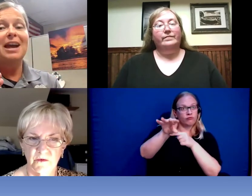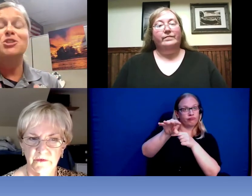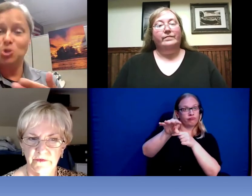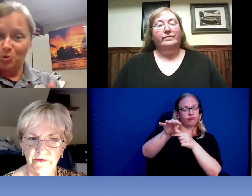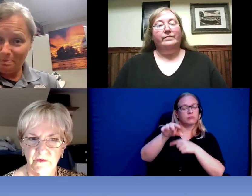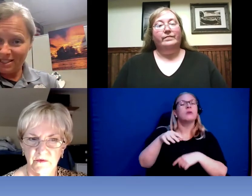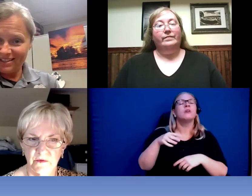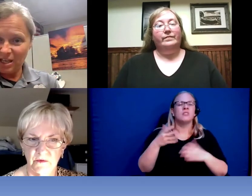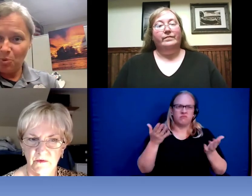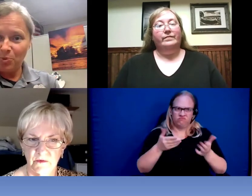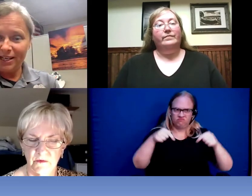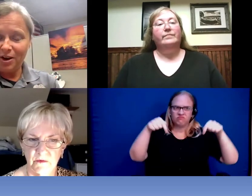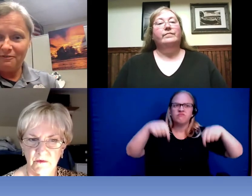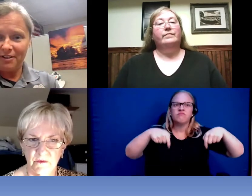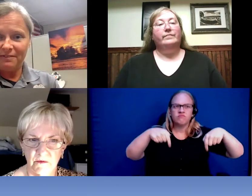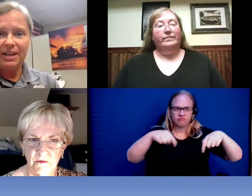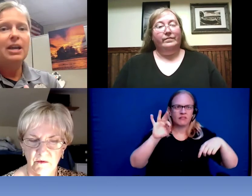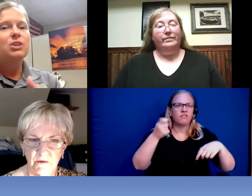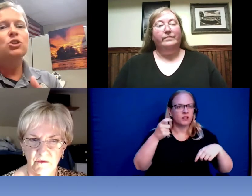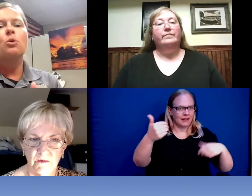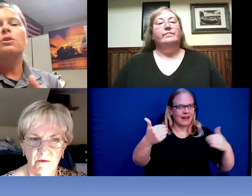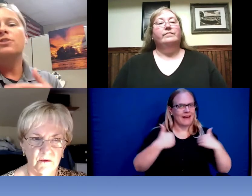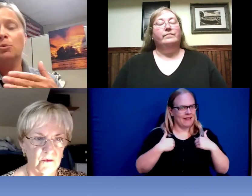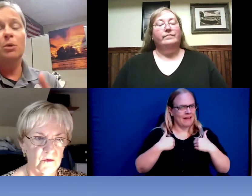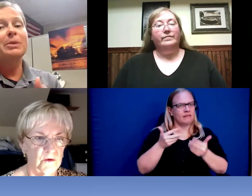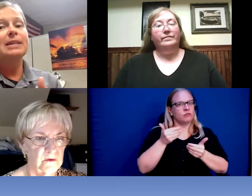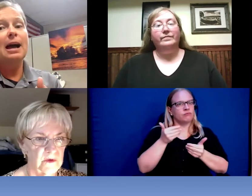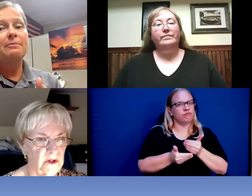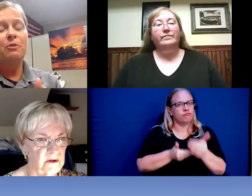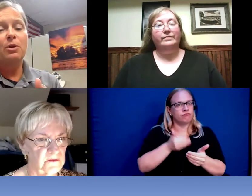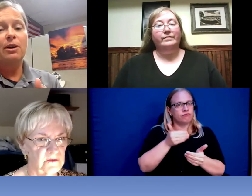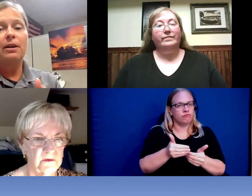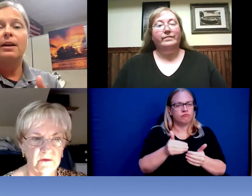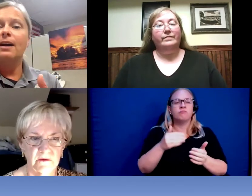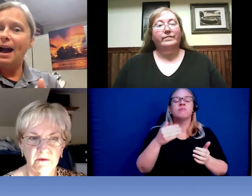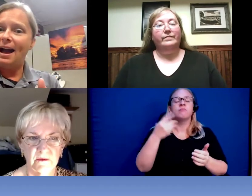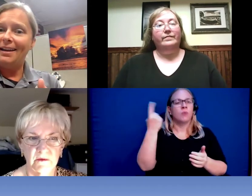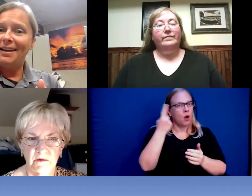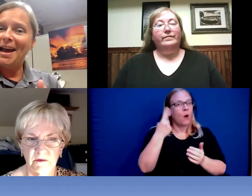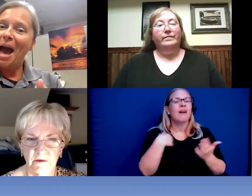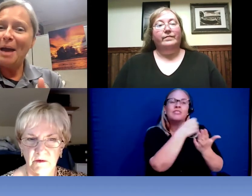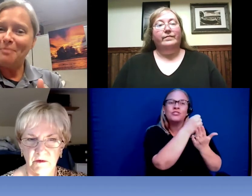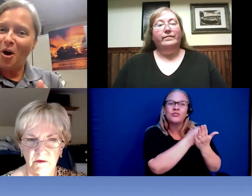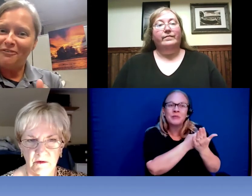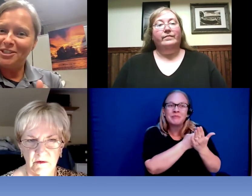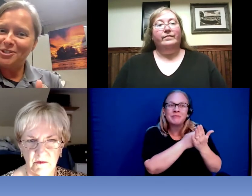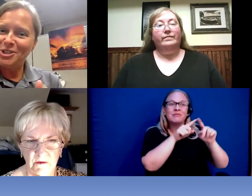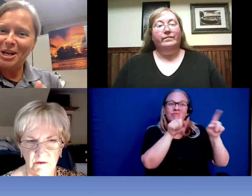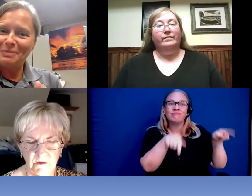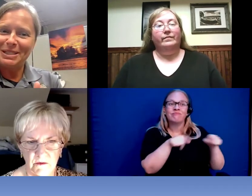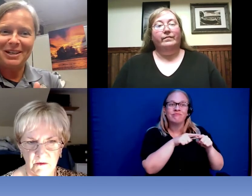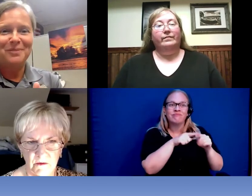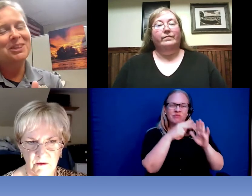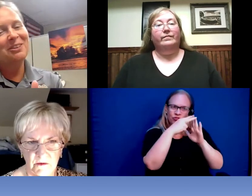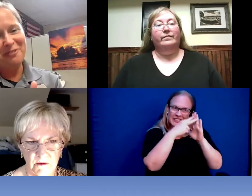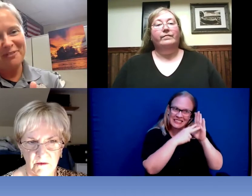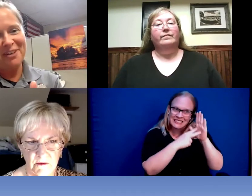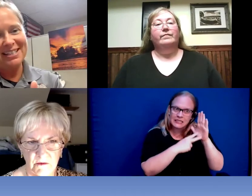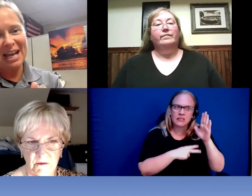have a script that we read off of . So, there will be time for hi, I am officer Jacobson with the